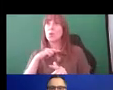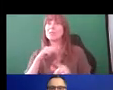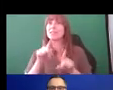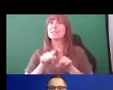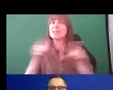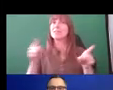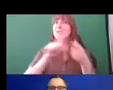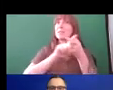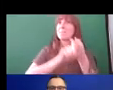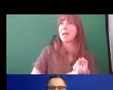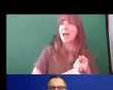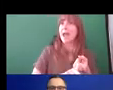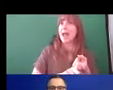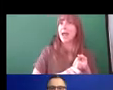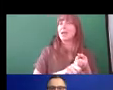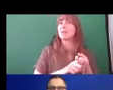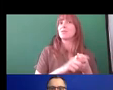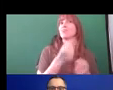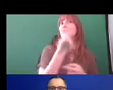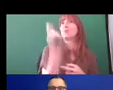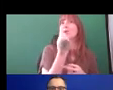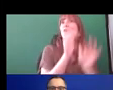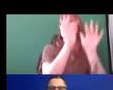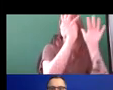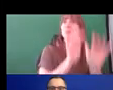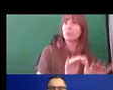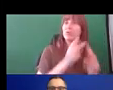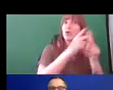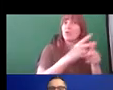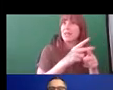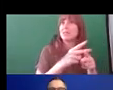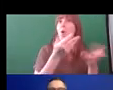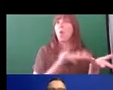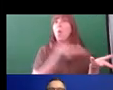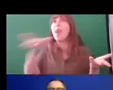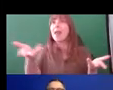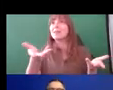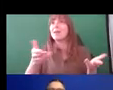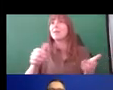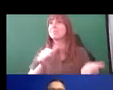on whether it's written by the lender or by the curatorial team, if that makes sense. The 'Deaf